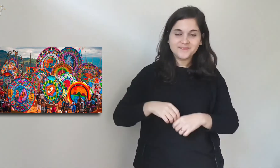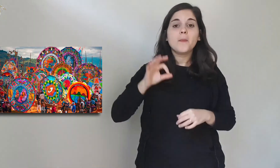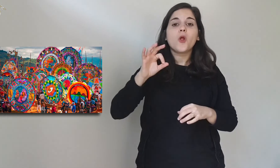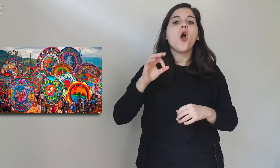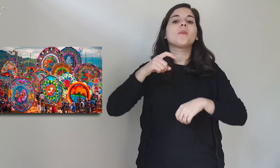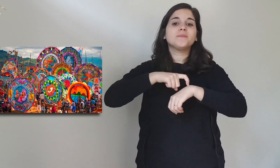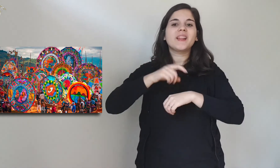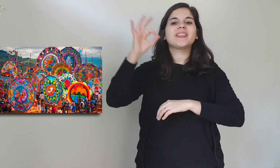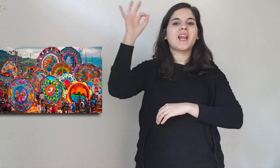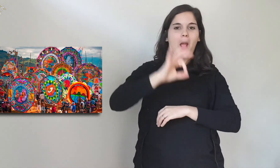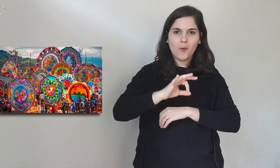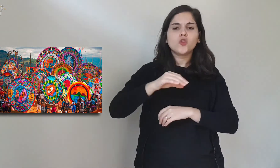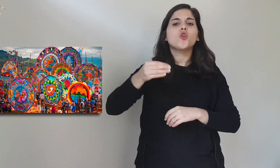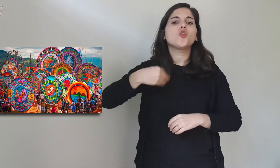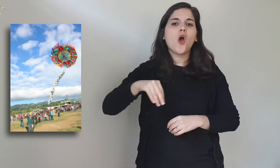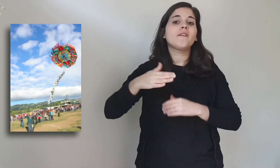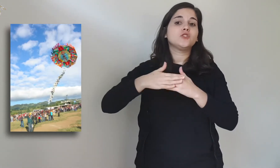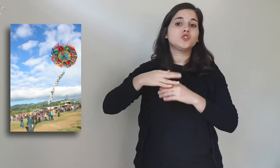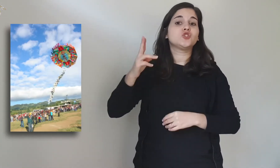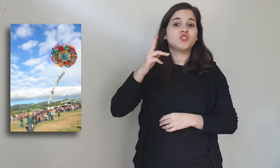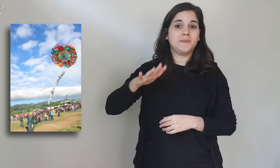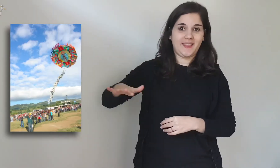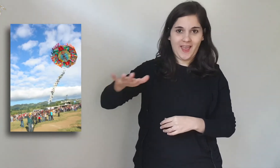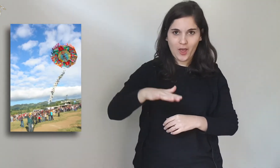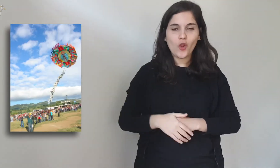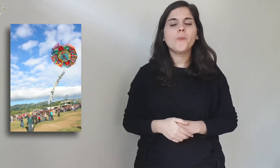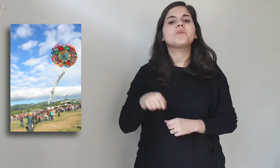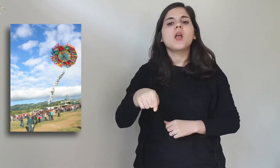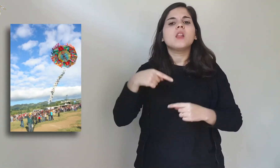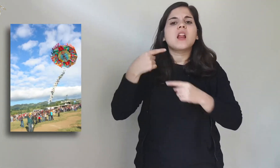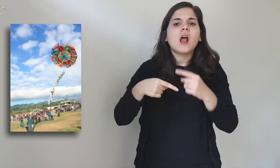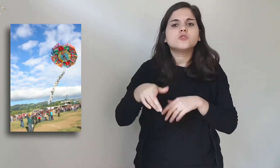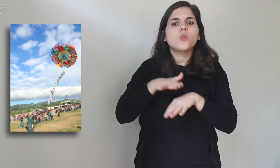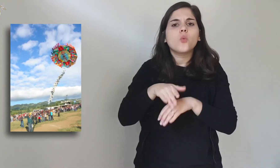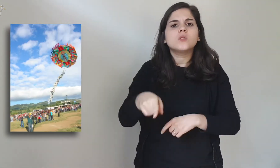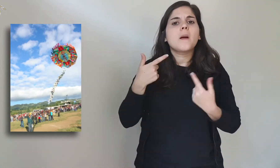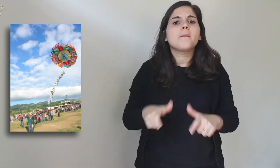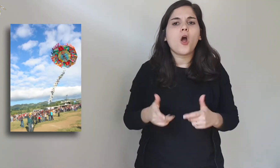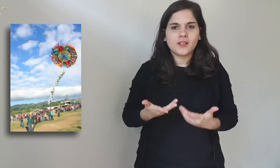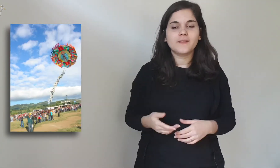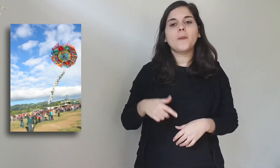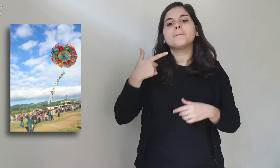towards sunset and near the cemetery. Why this custom?